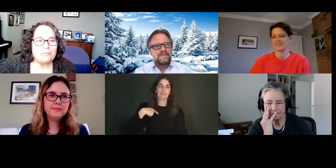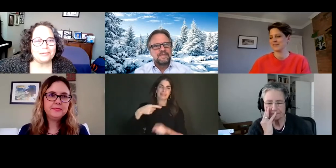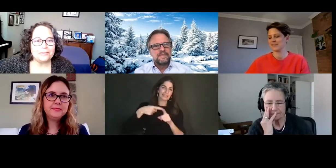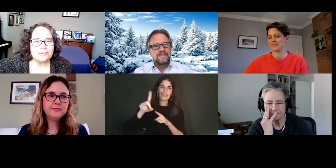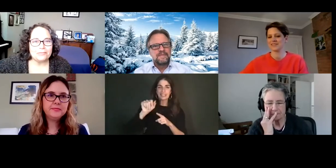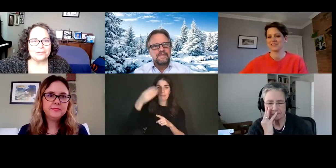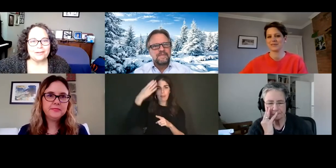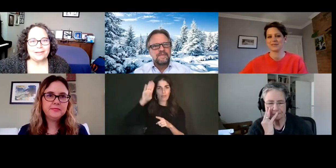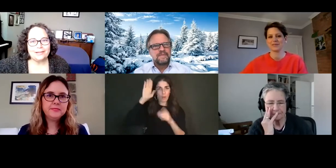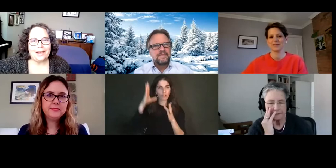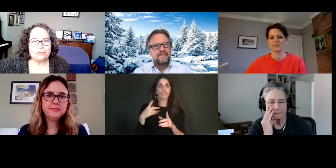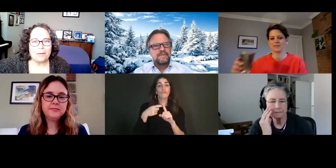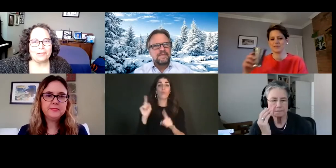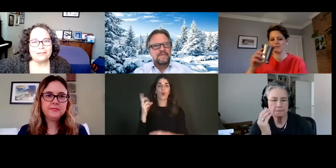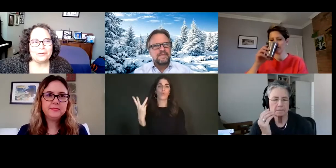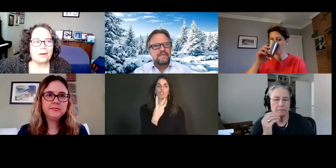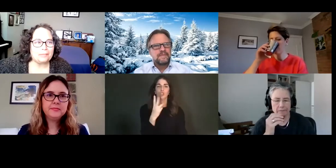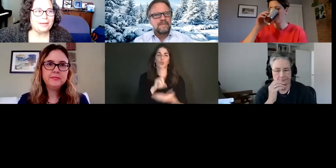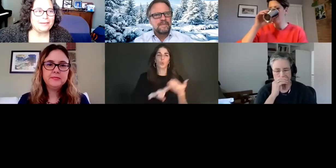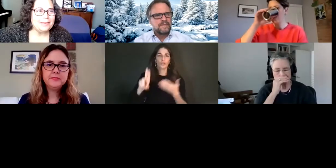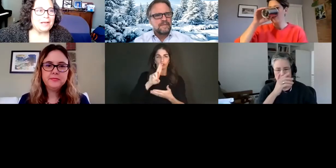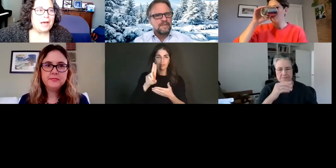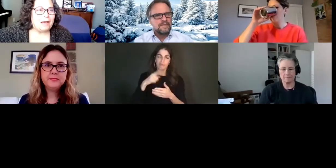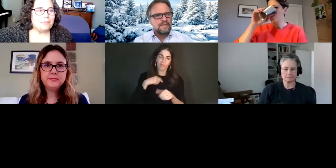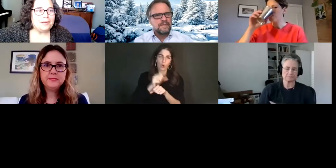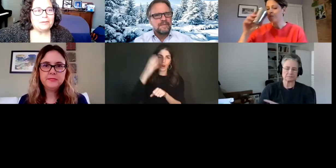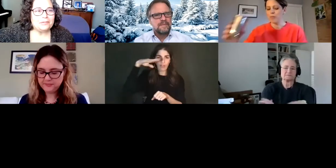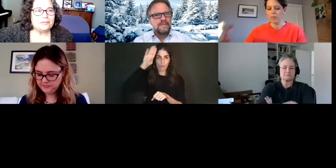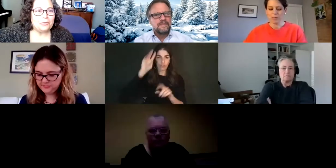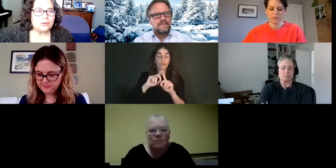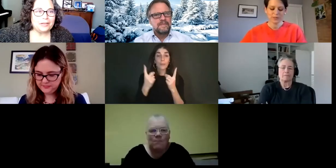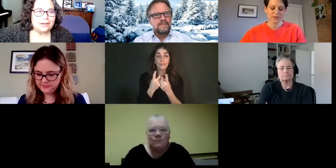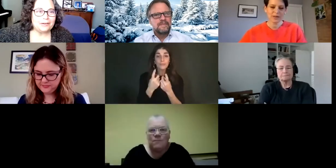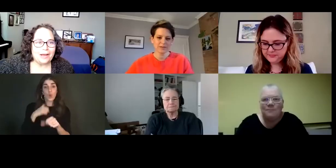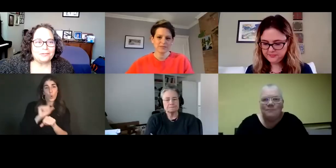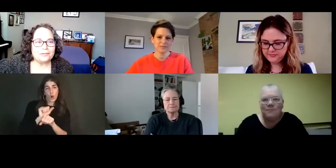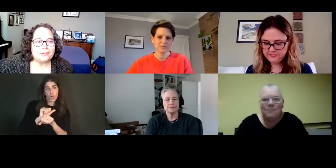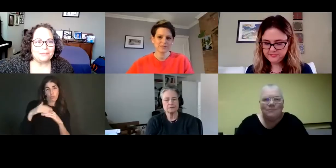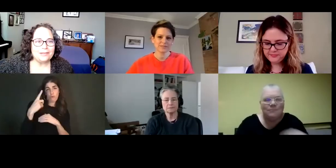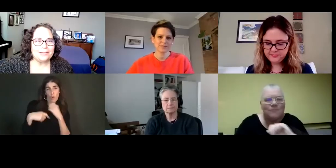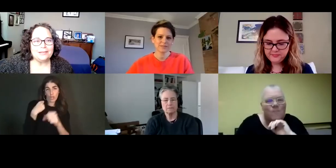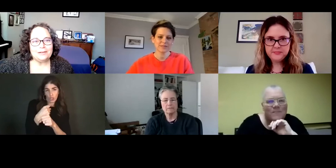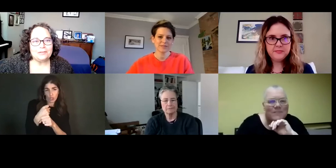Western University in the Anthropology Department. I've been here just over a year after 17 years